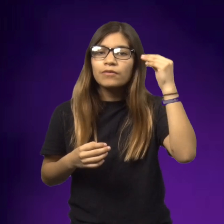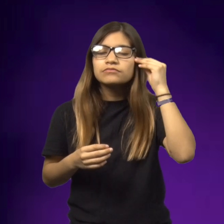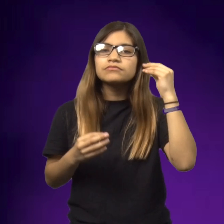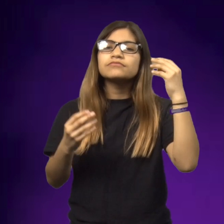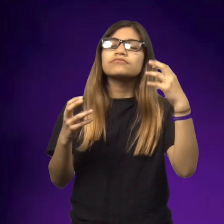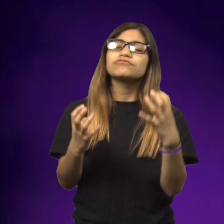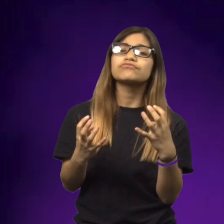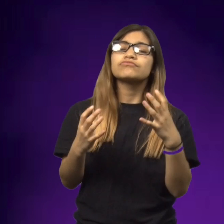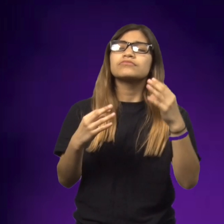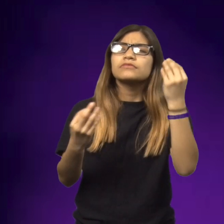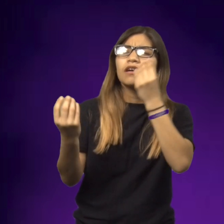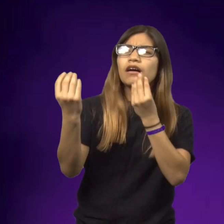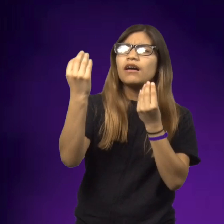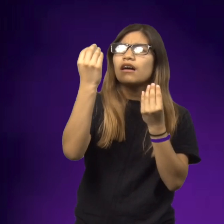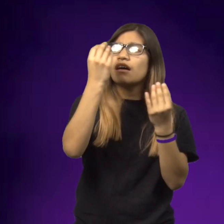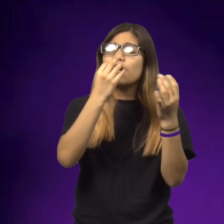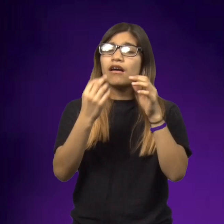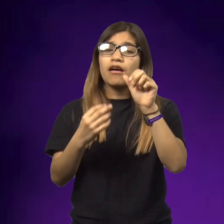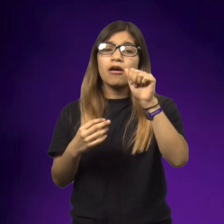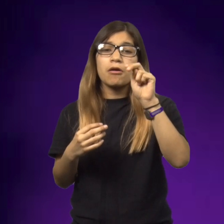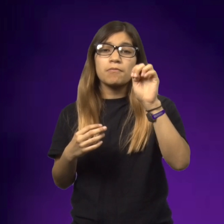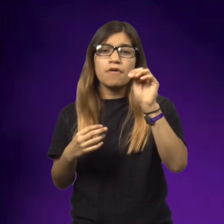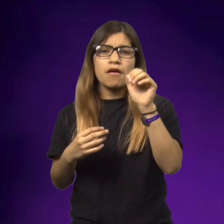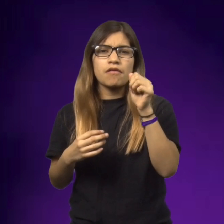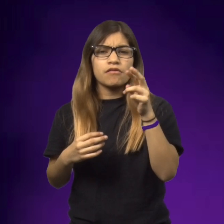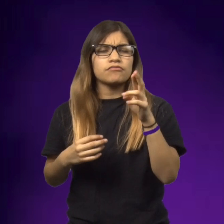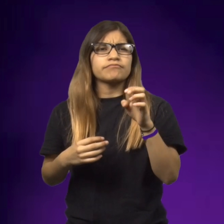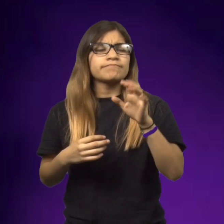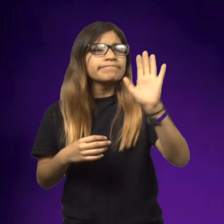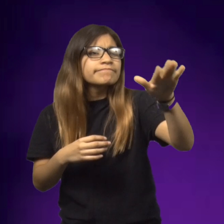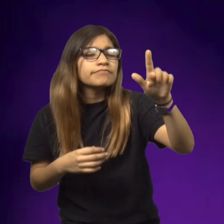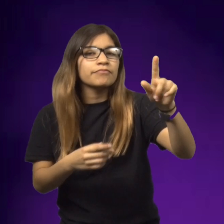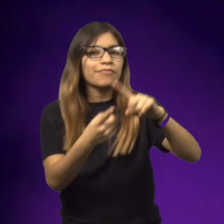Annemarie's family was at home sitting and thinking about the war.